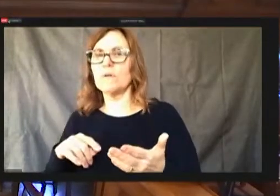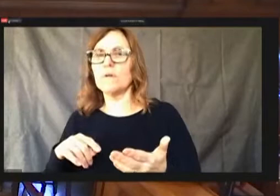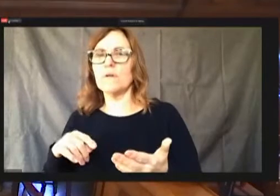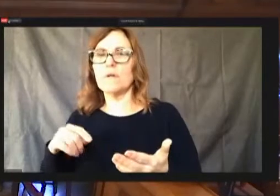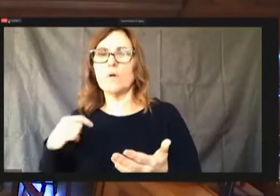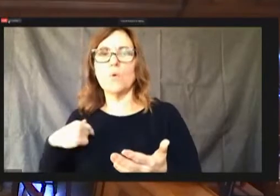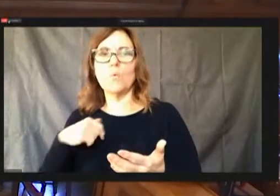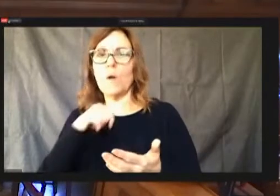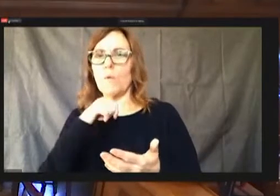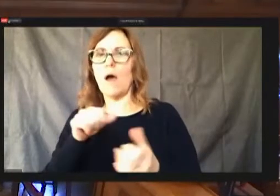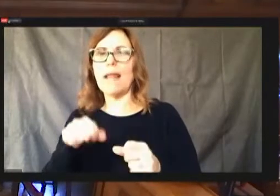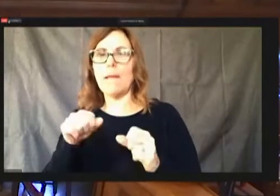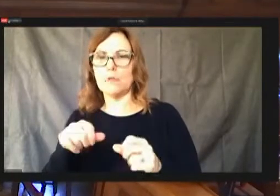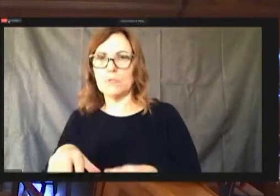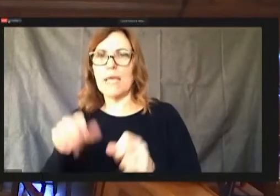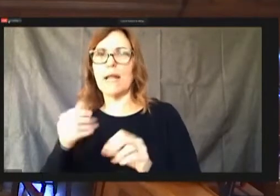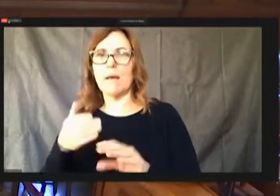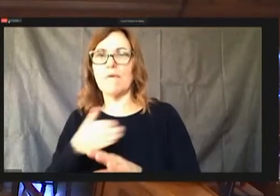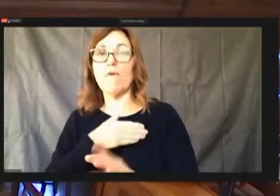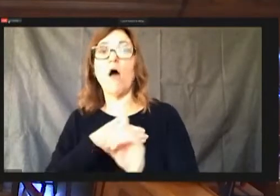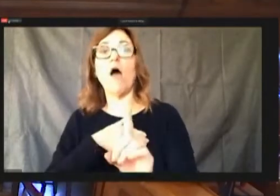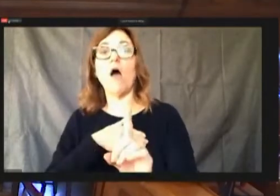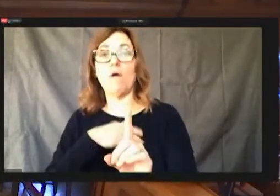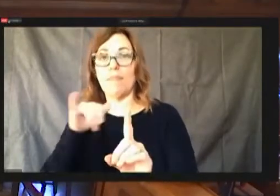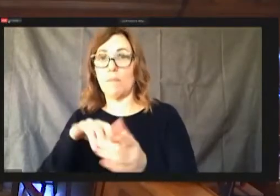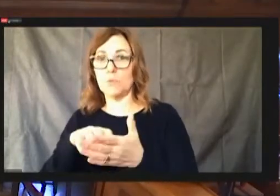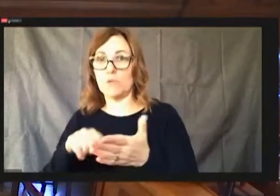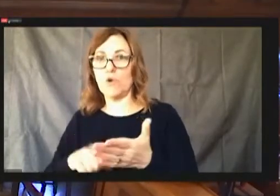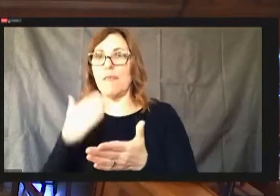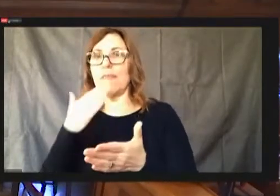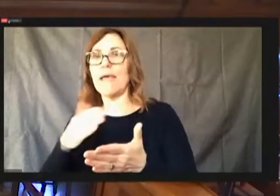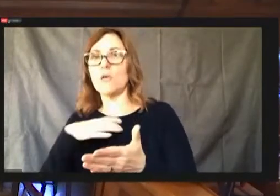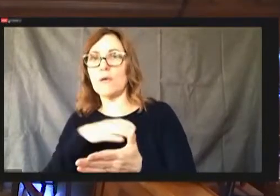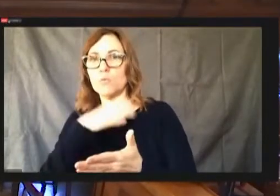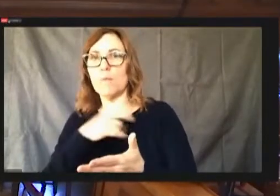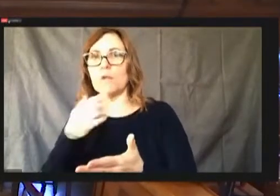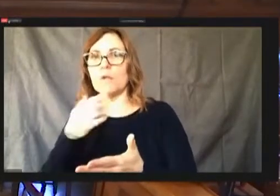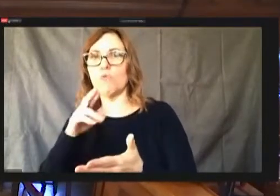Thank you, Councilman gross. Approved.